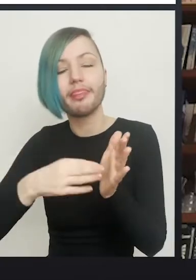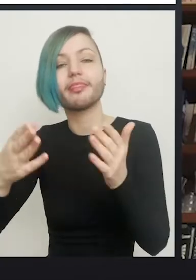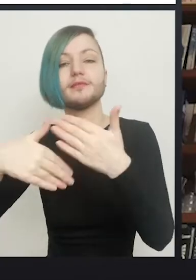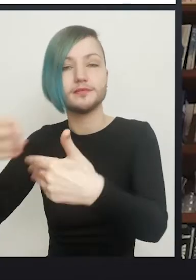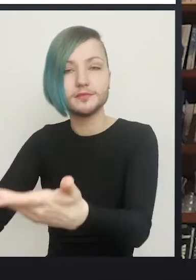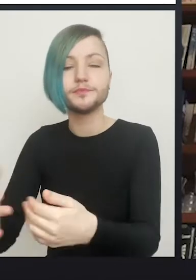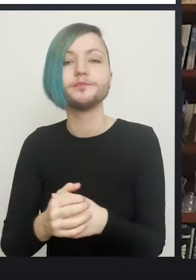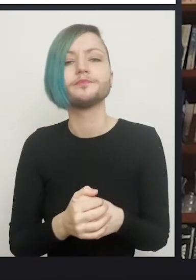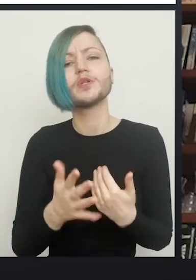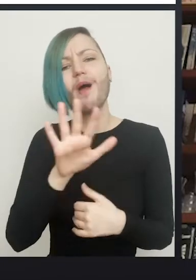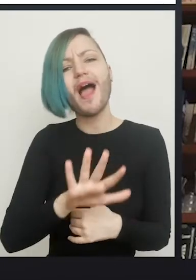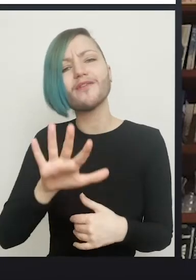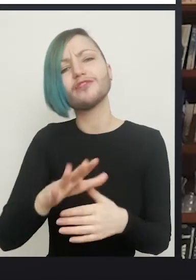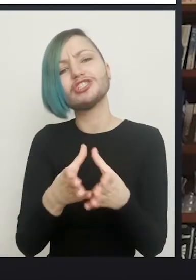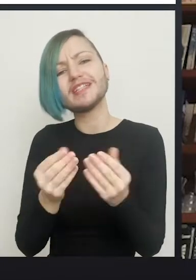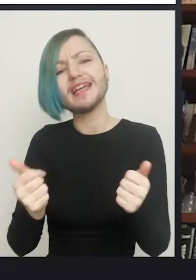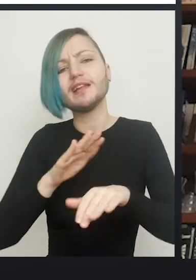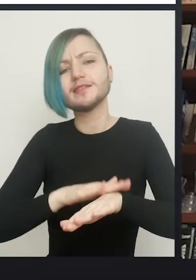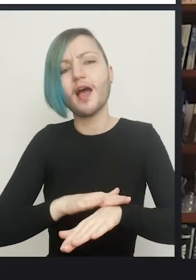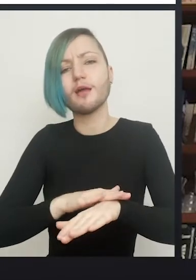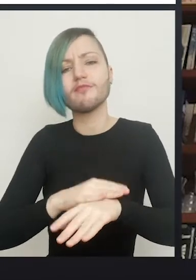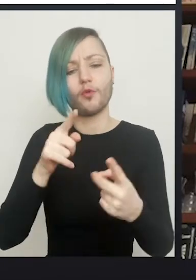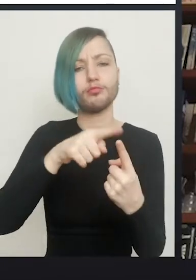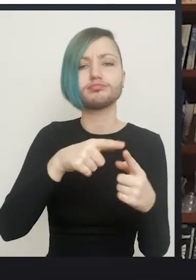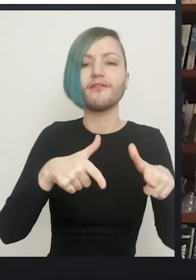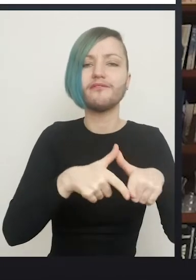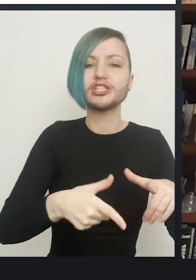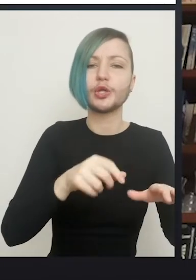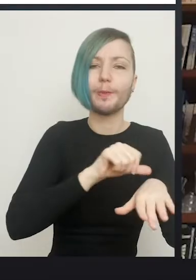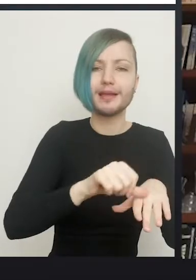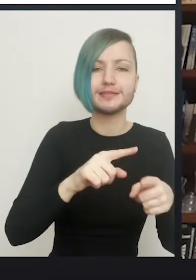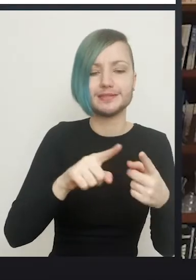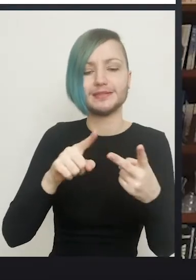What's the average healing times both with the vaginoplasty and the aesthetic labiaplasty?